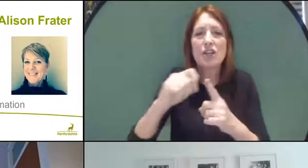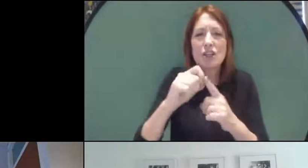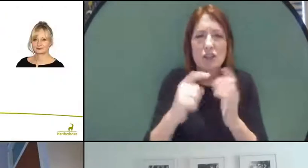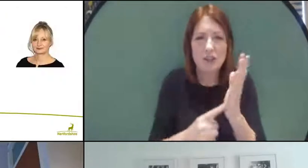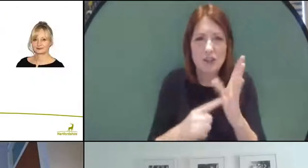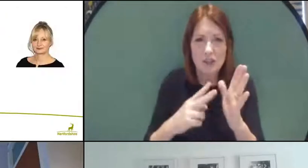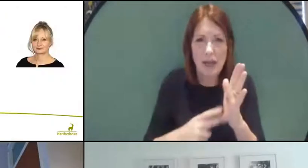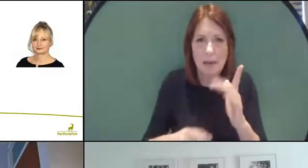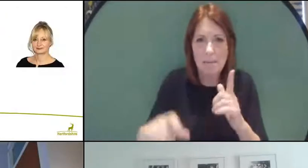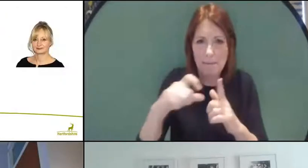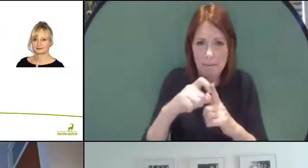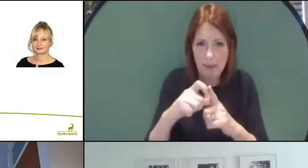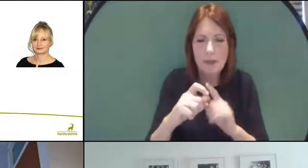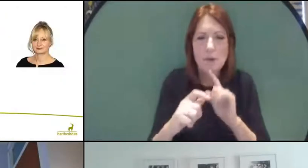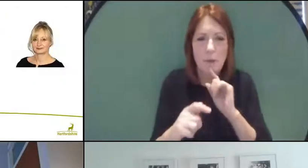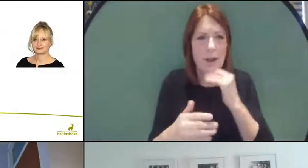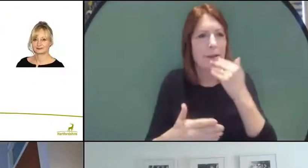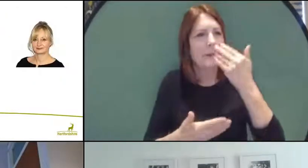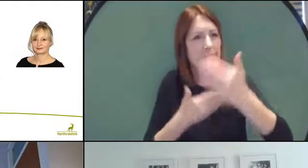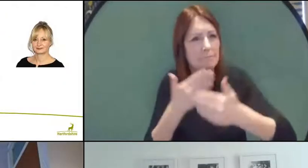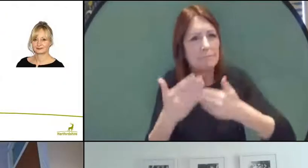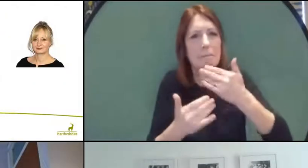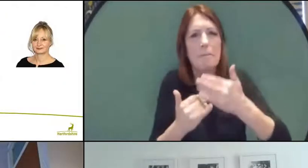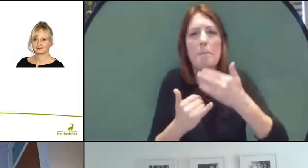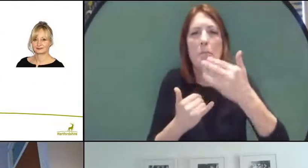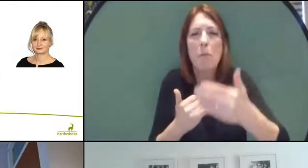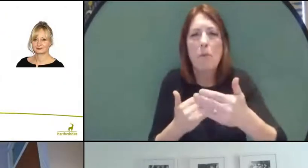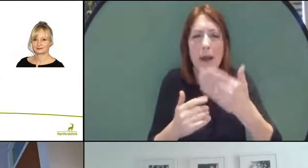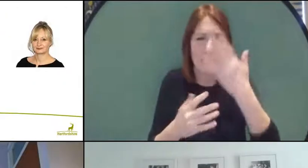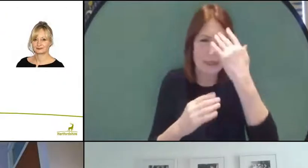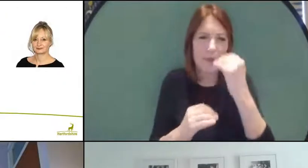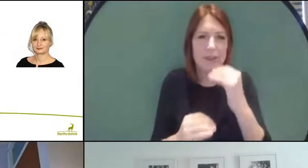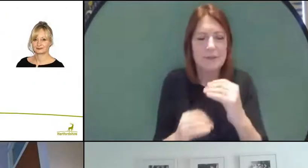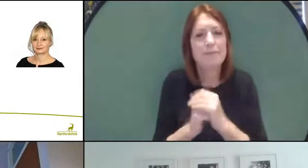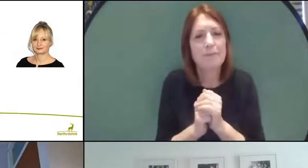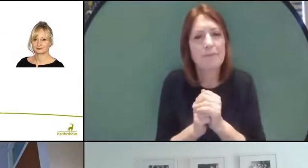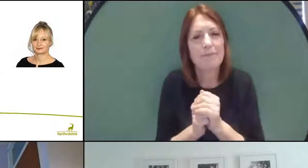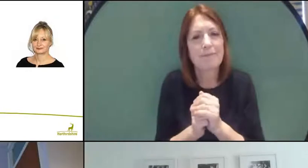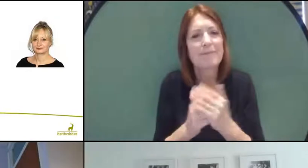through the next steps. Good morning, Liz. Good morning, Terry, thank you very much and